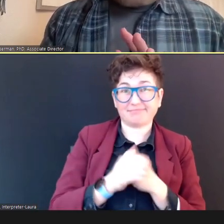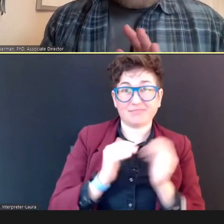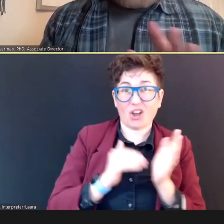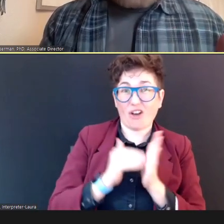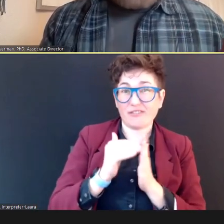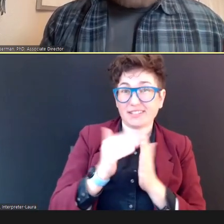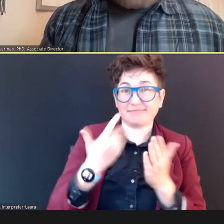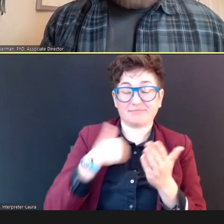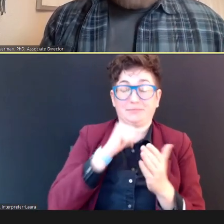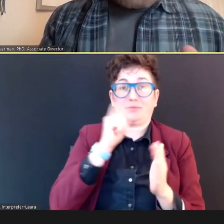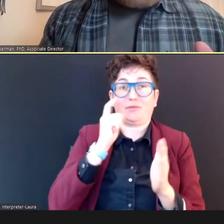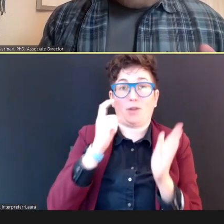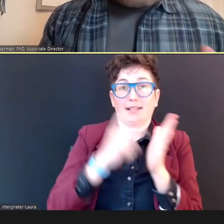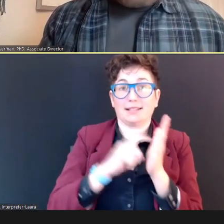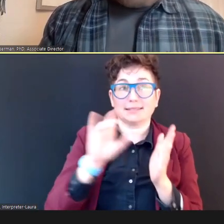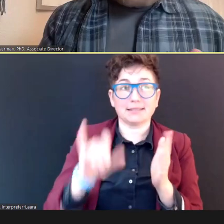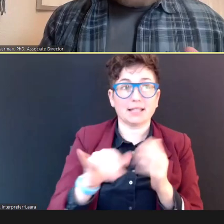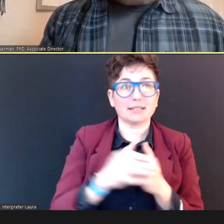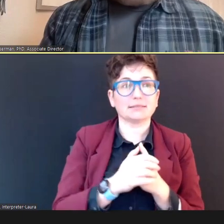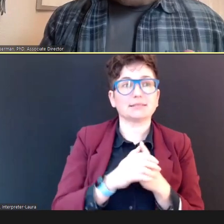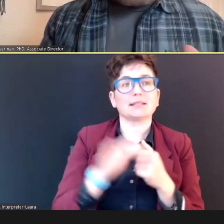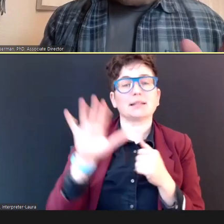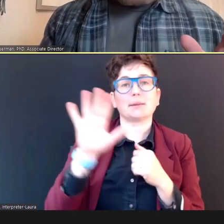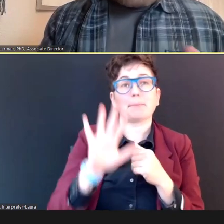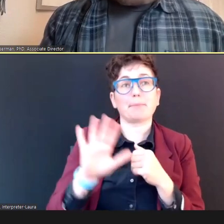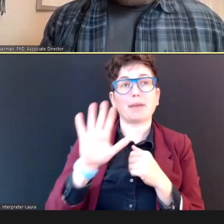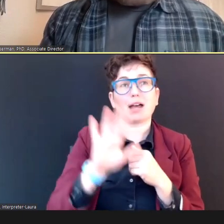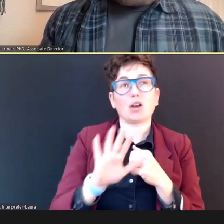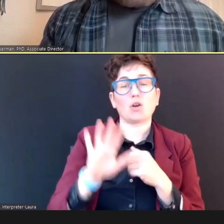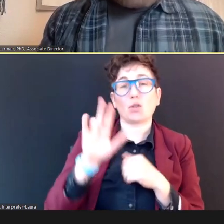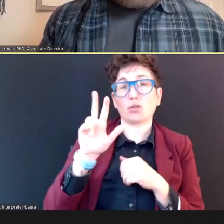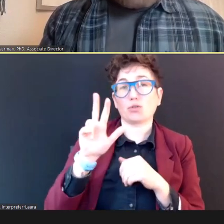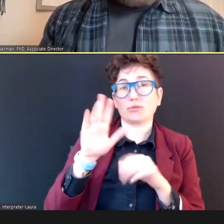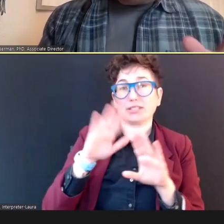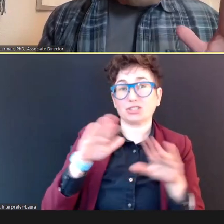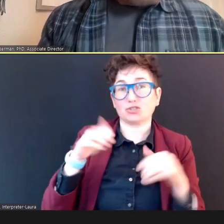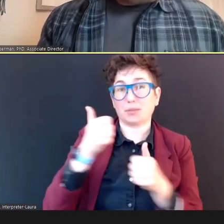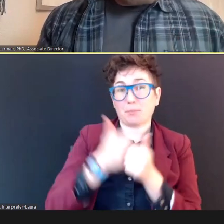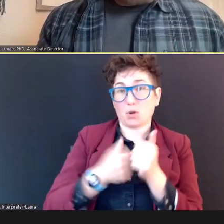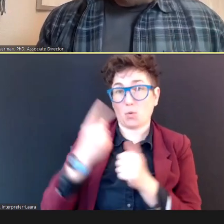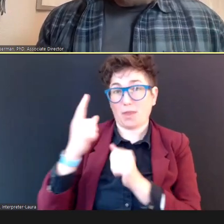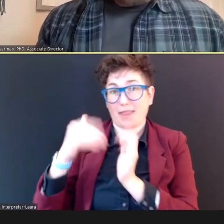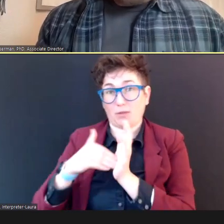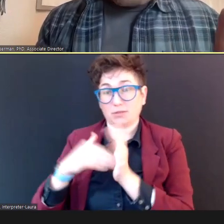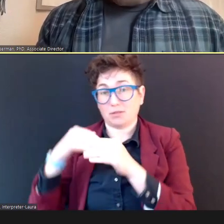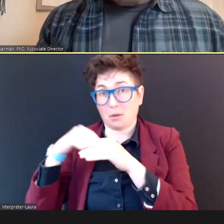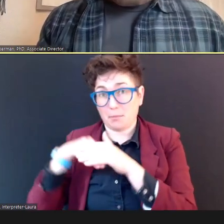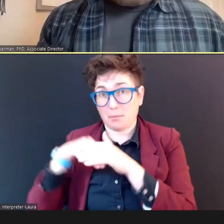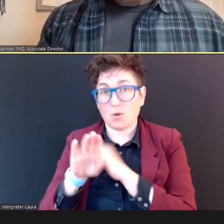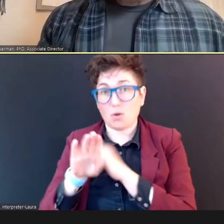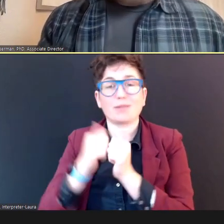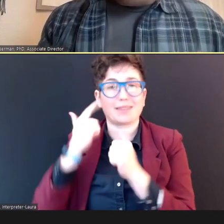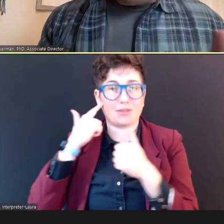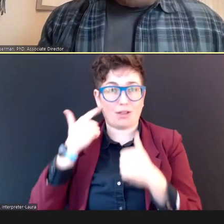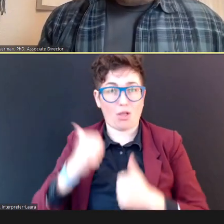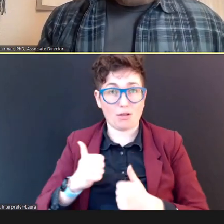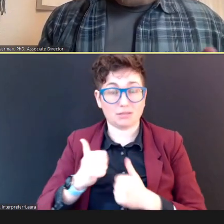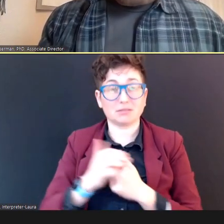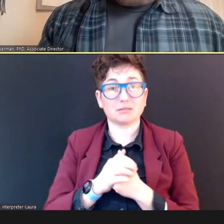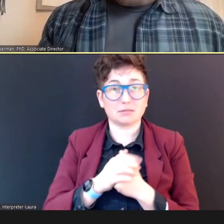About three children in a thousand, (animation plays on slide), are born with hearing loss being Deaf or Hard of Hearing, Most newborns